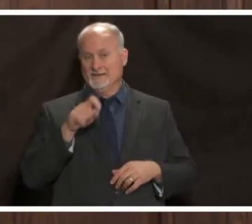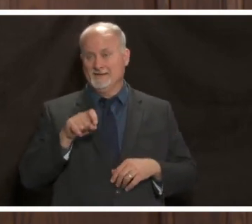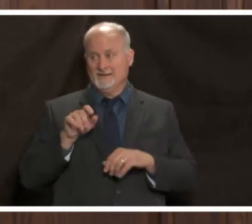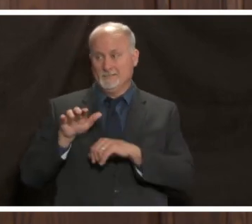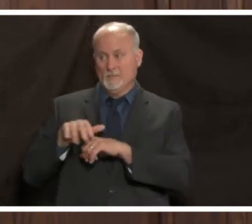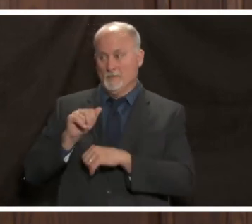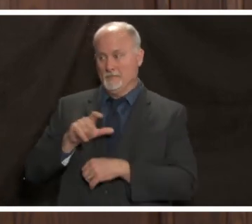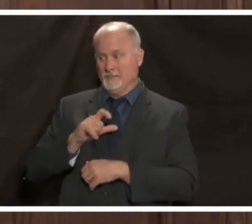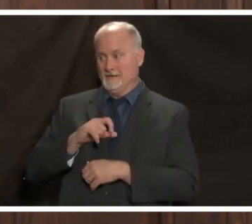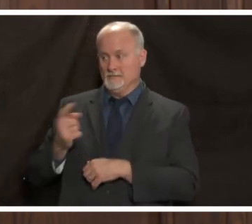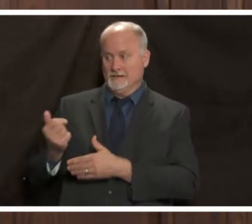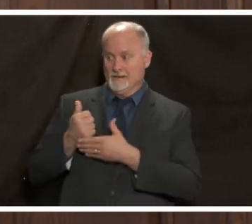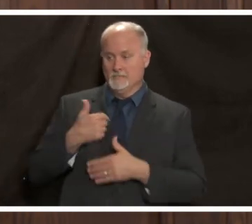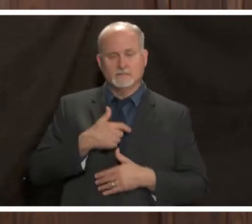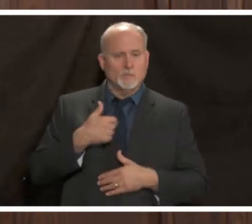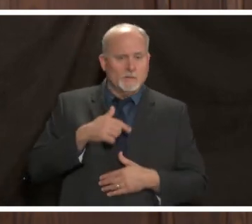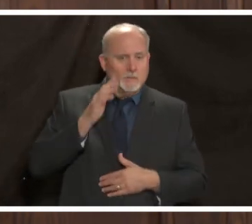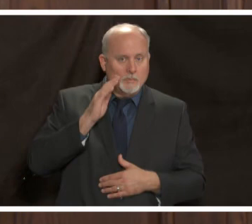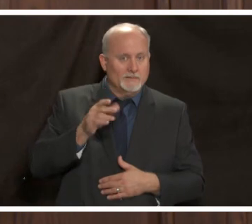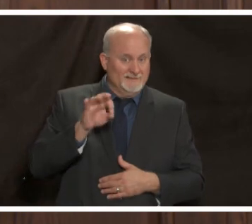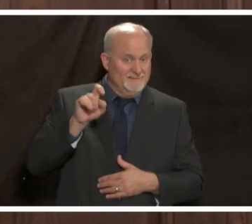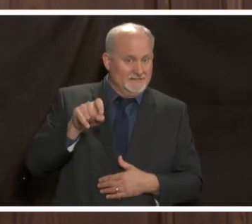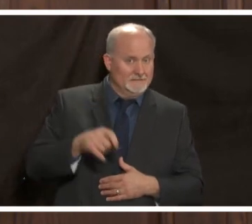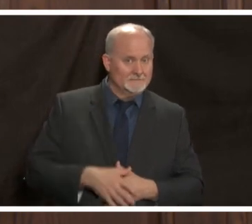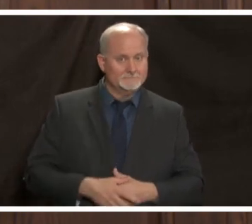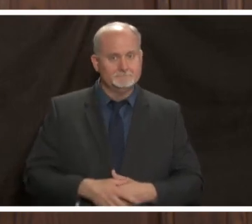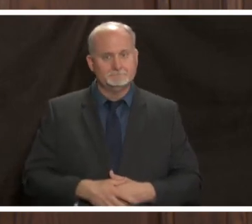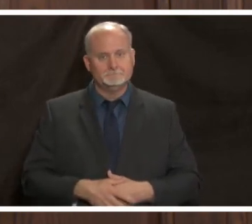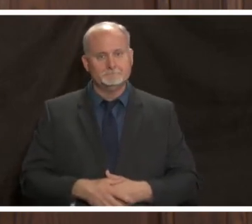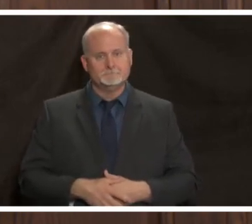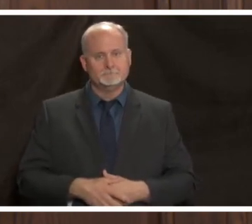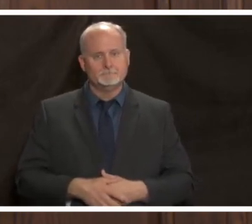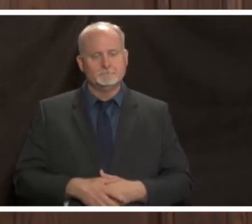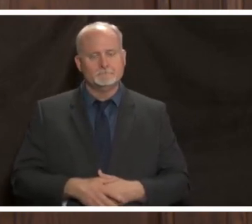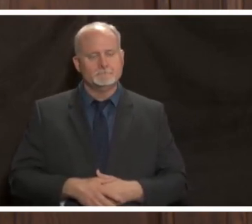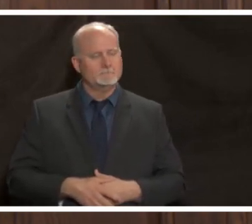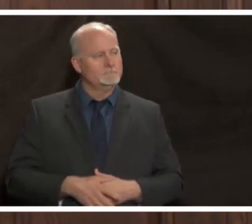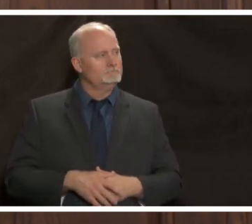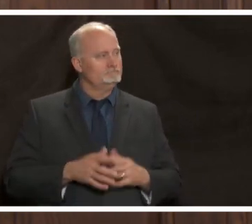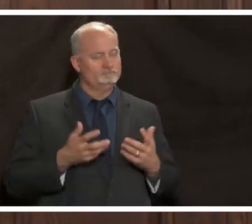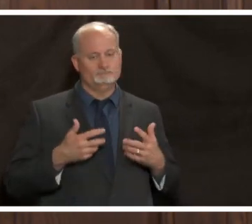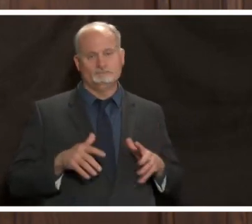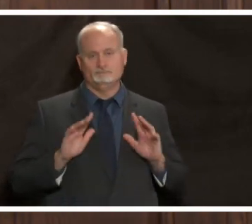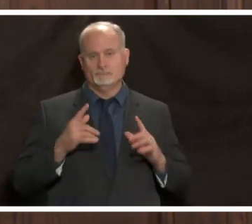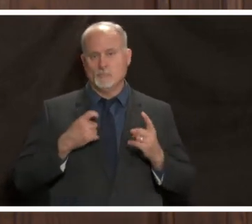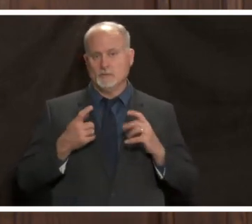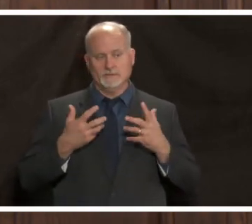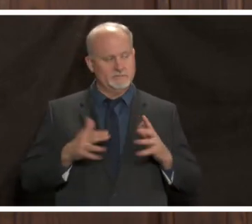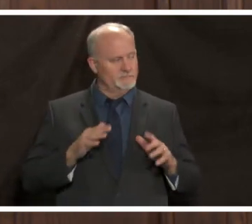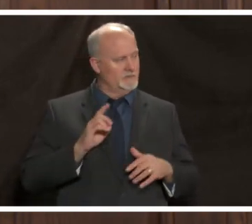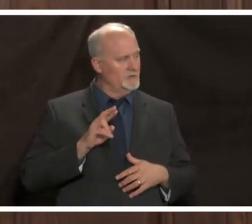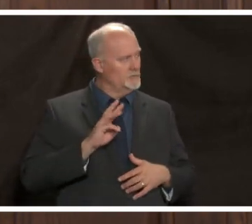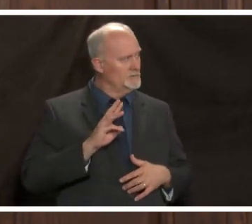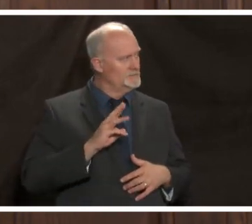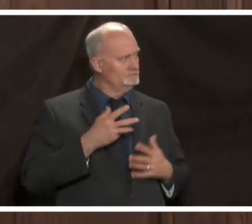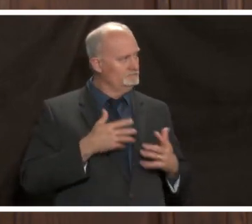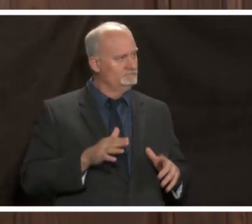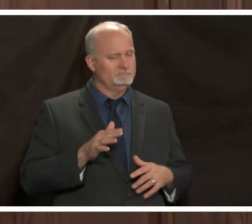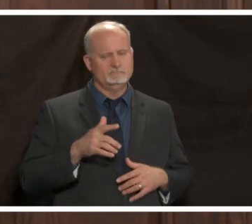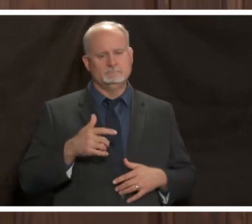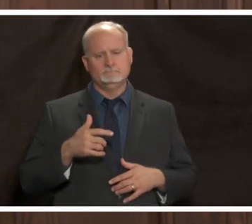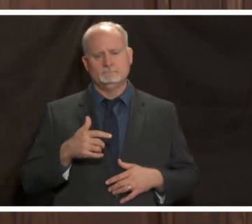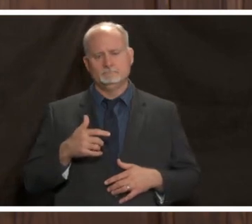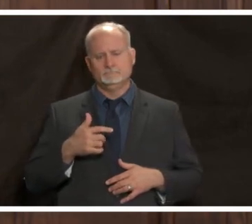us we will okay i think that concludes questions for you dr wilson and i'll step out to conclude us